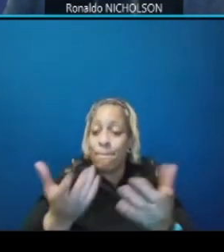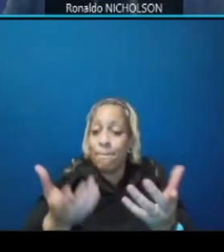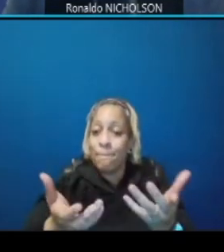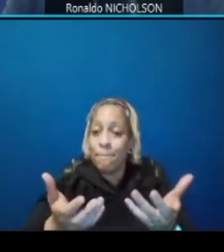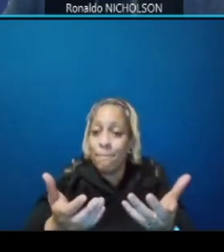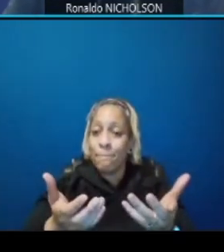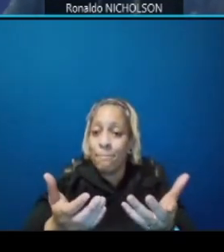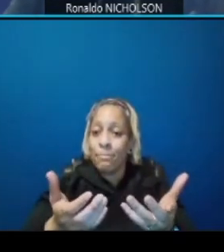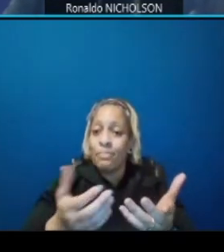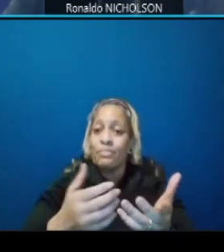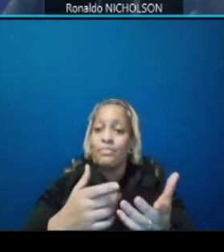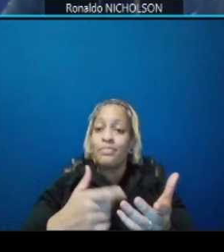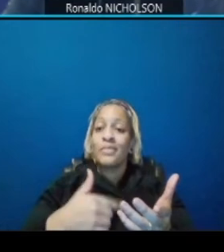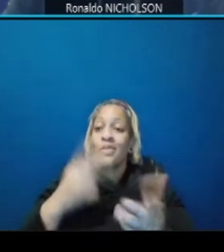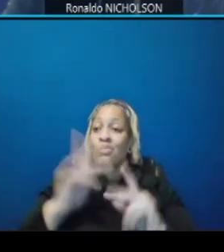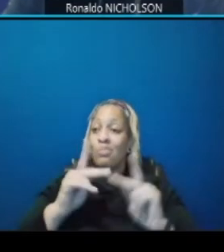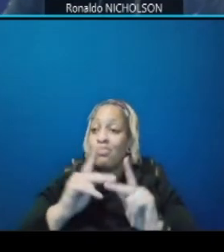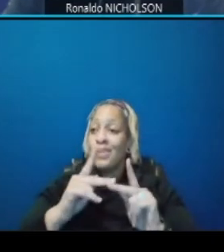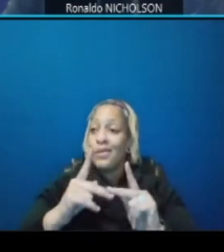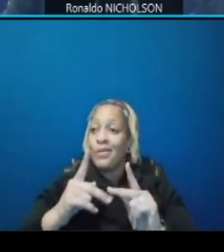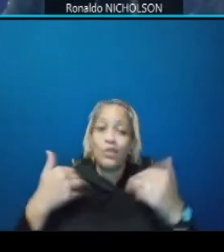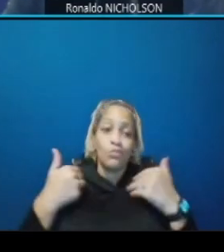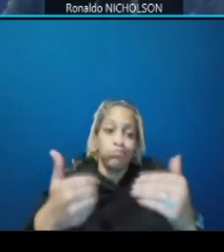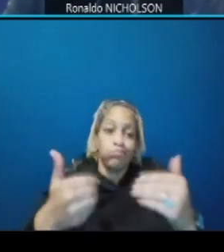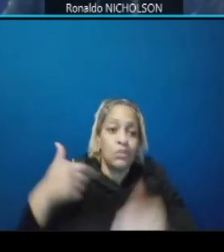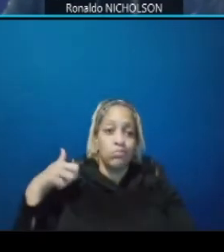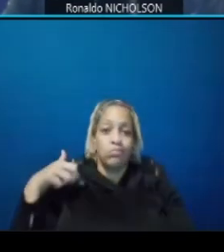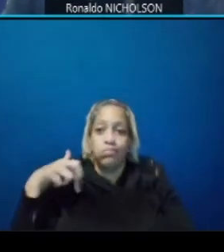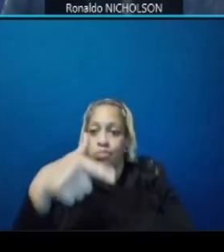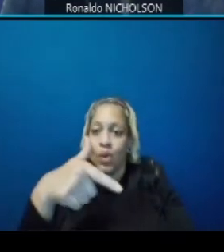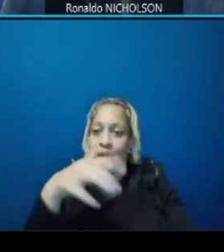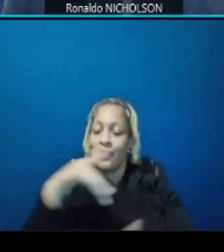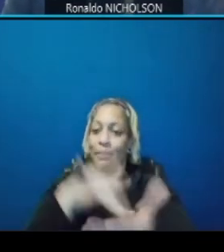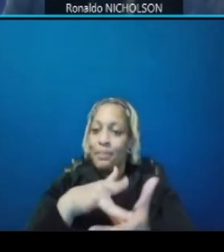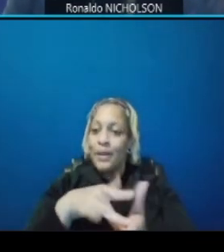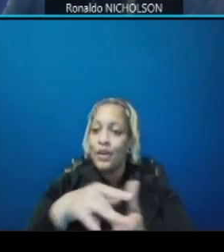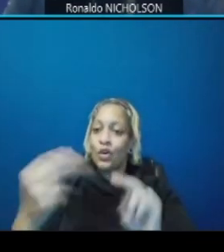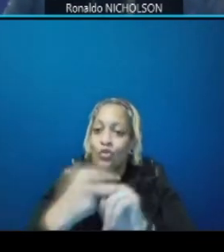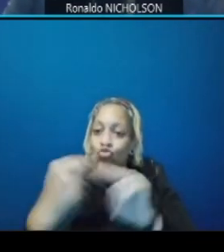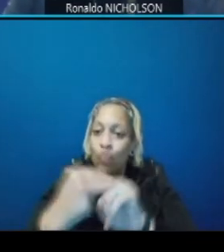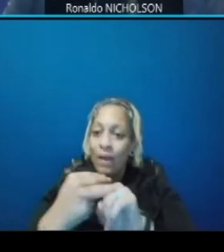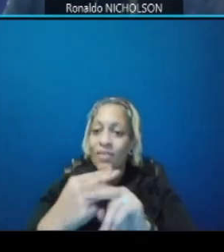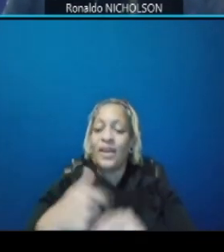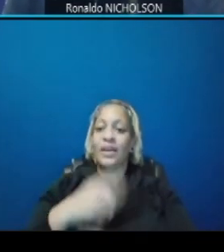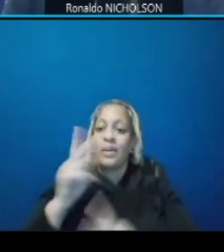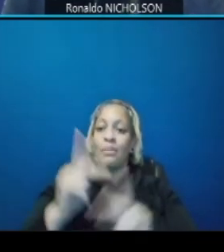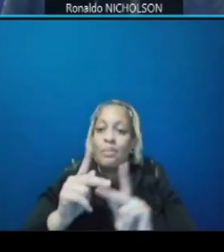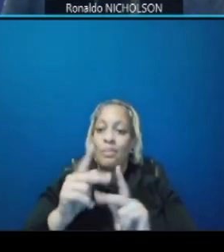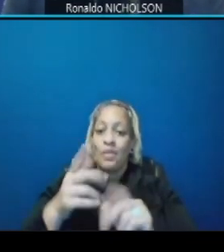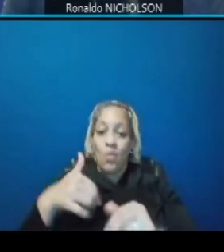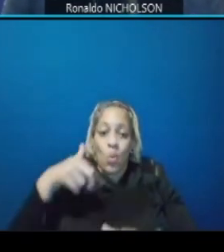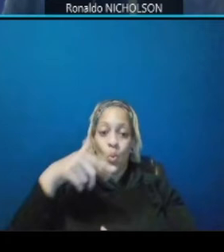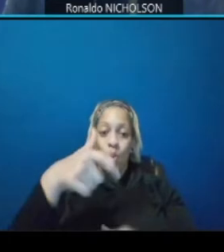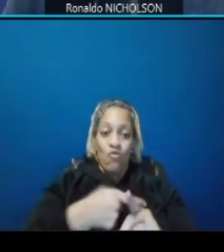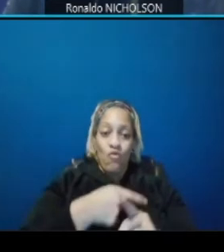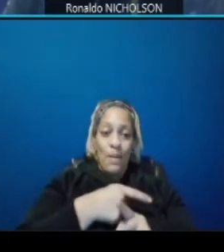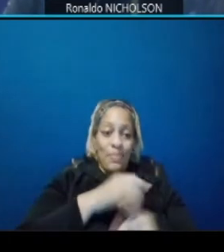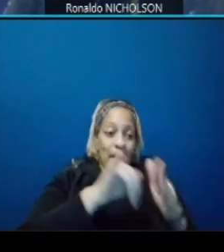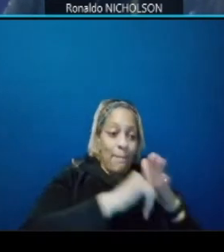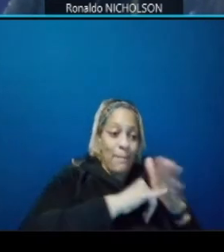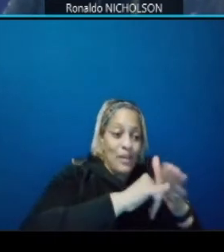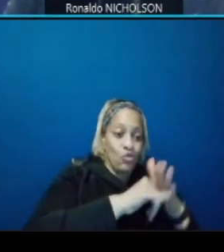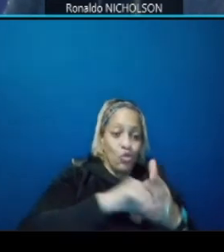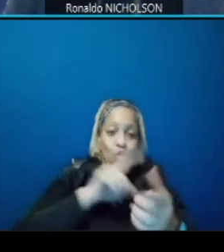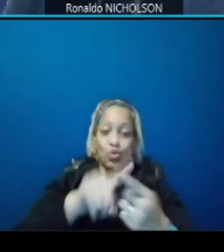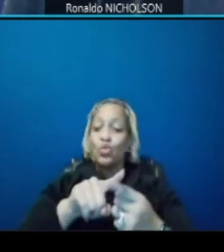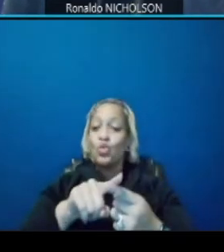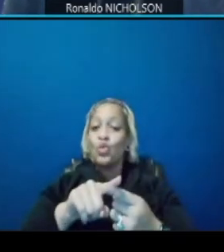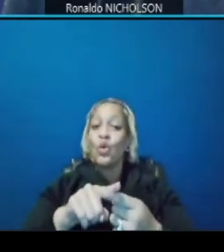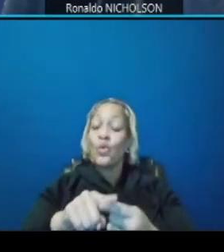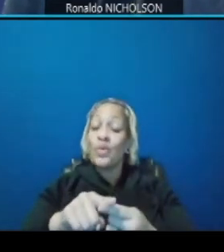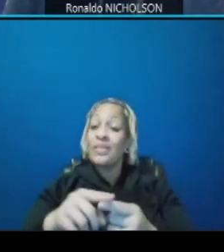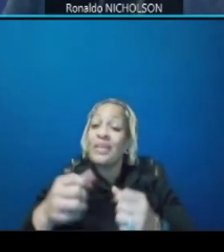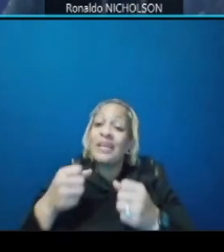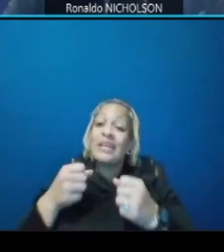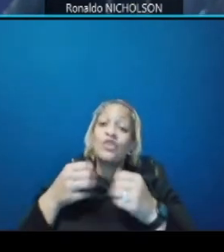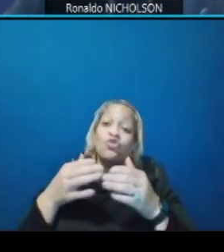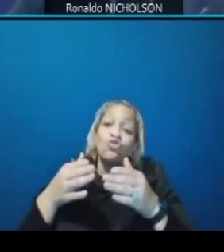jaywalking and folks basically trying to get from metro to the streetcar we have developed this